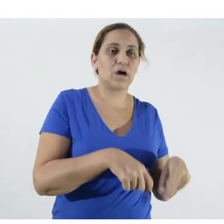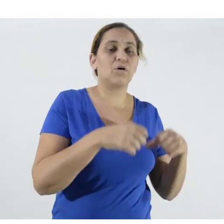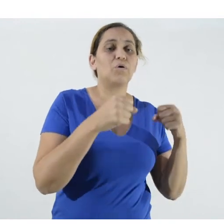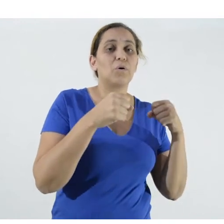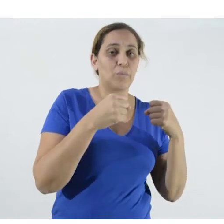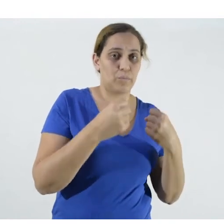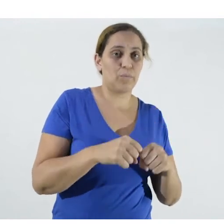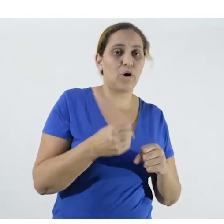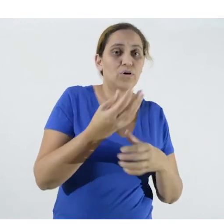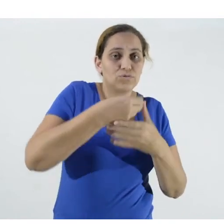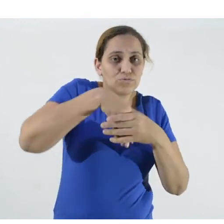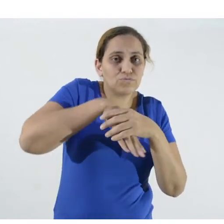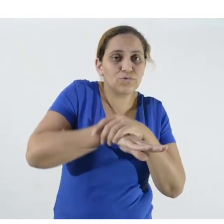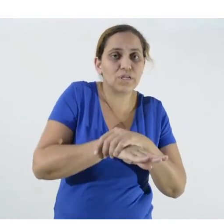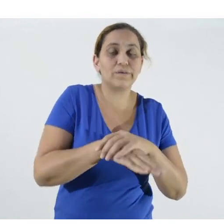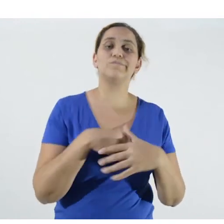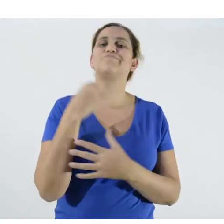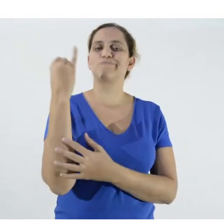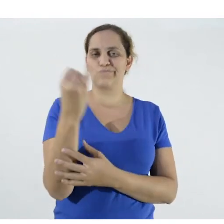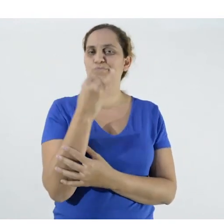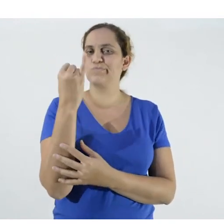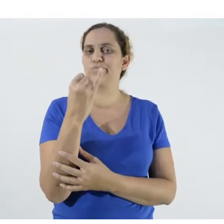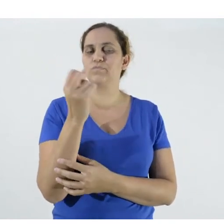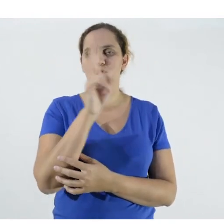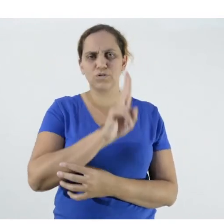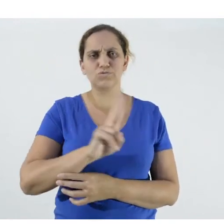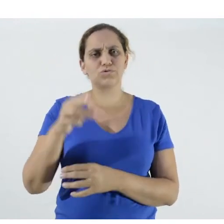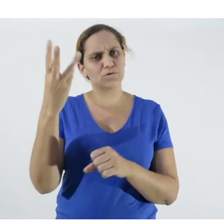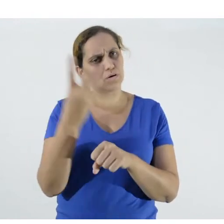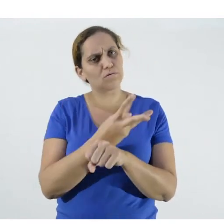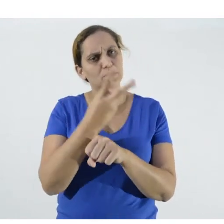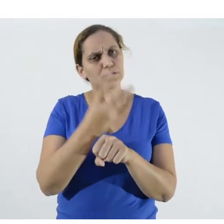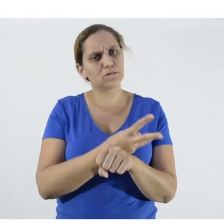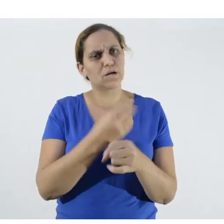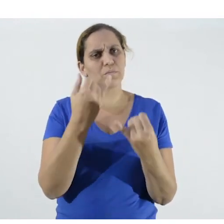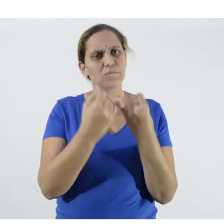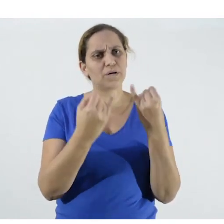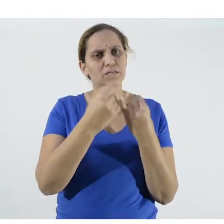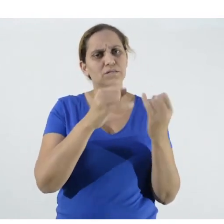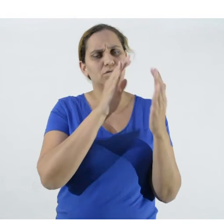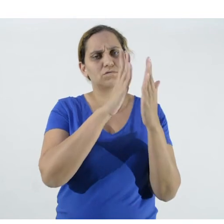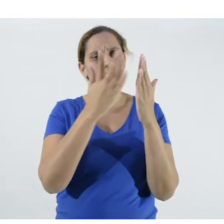The interesting thing is to use WhatsApp as if it were a library. The producer